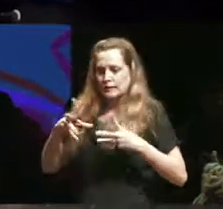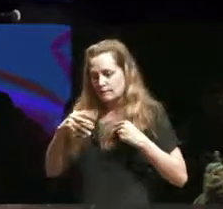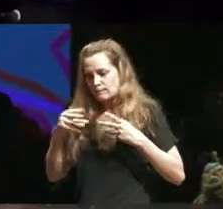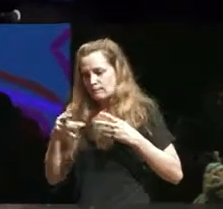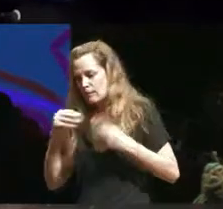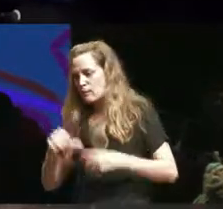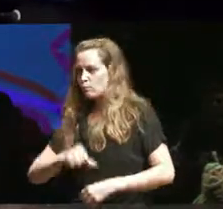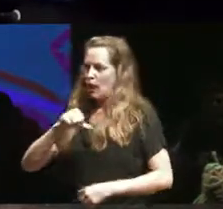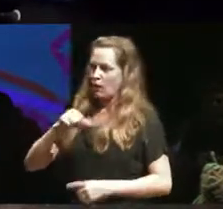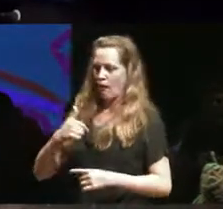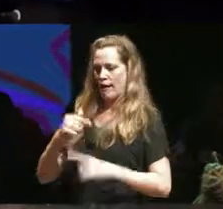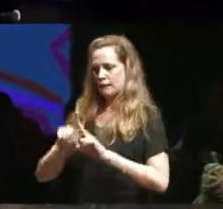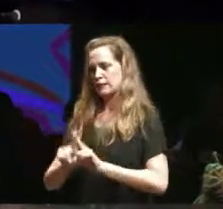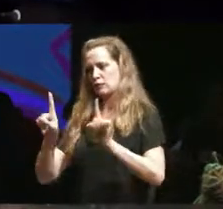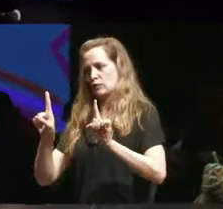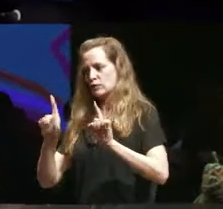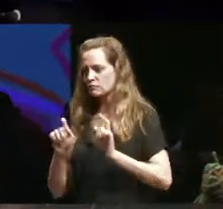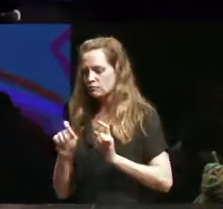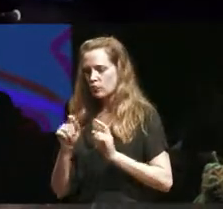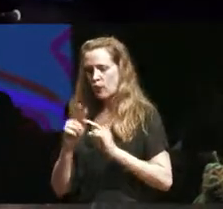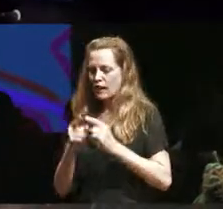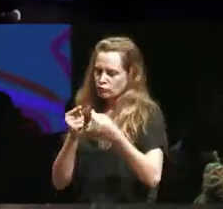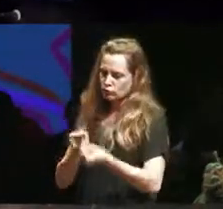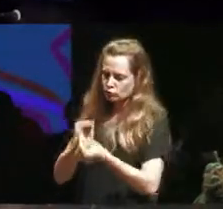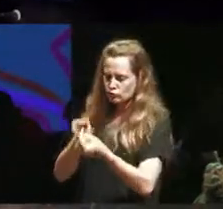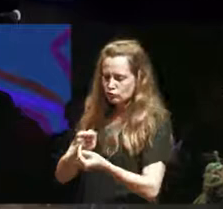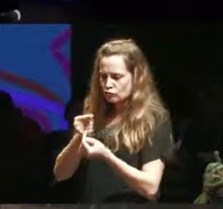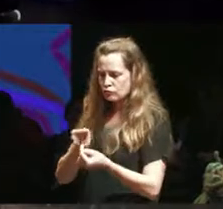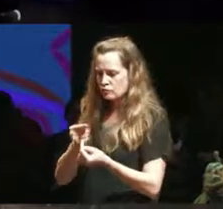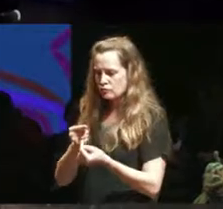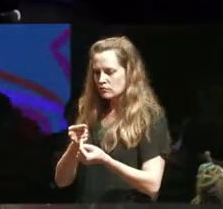or become really struggle with it or whatever but it's individual and it's